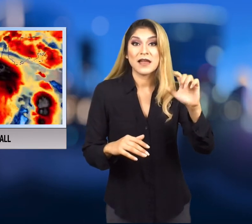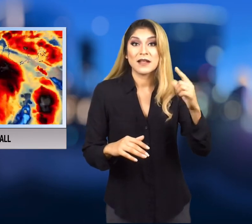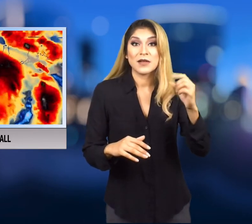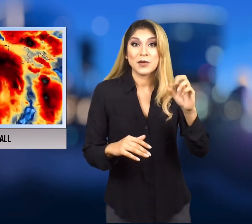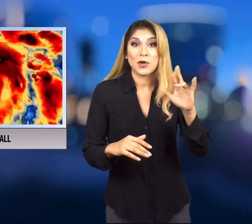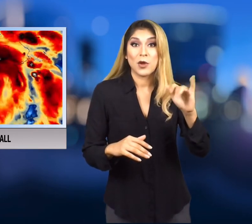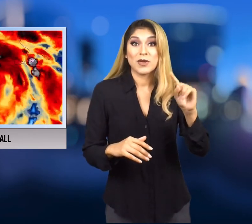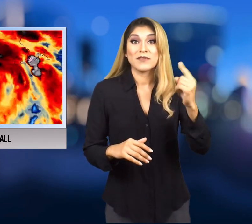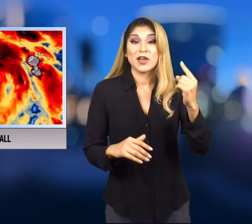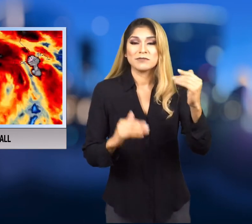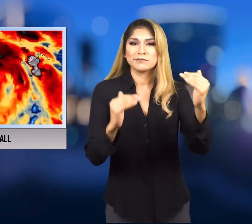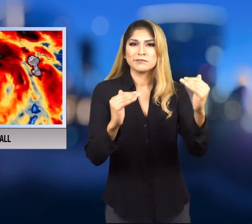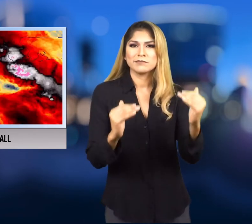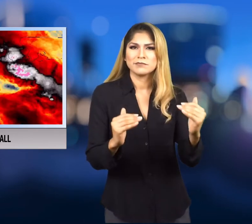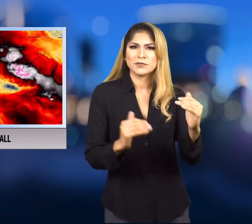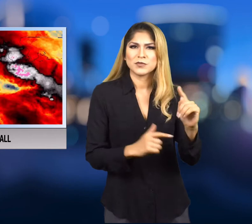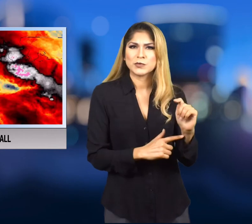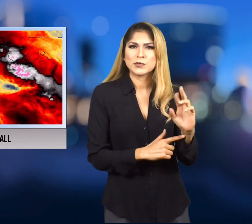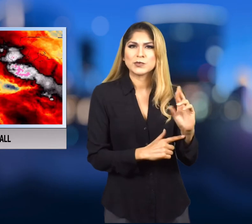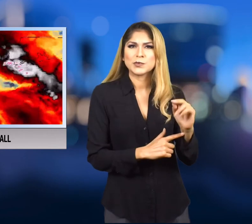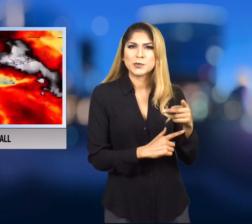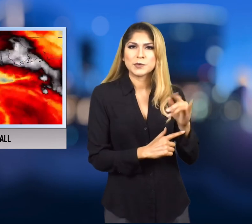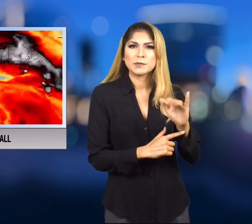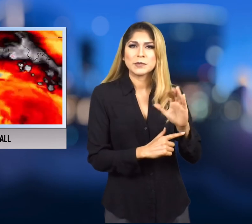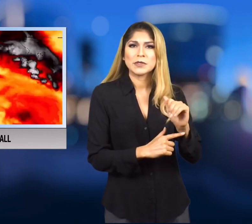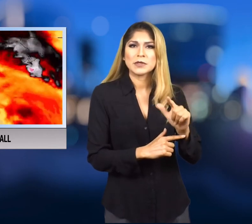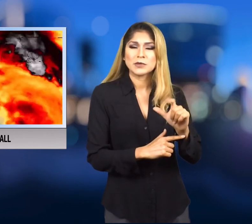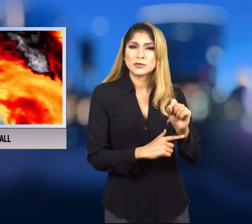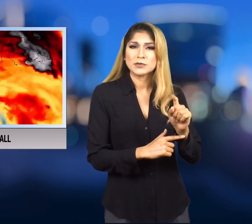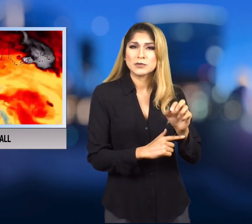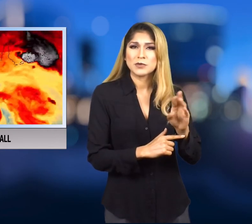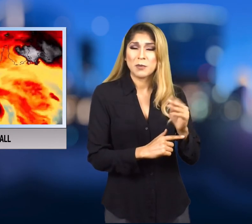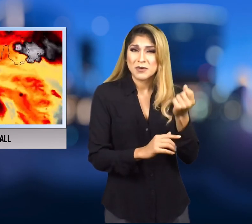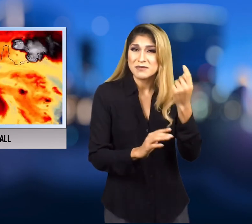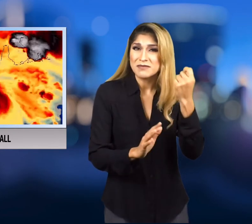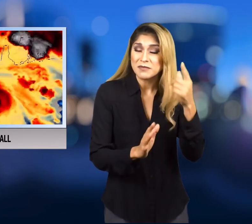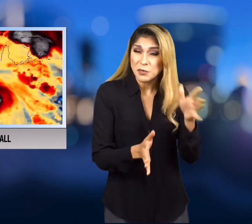Category 1 storm to a tropical storm.